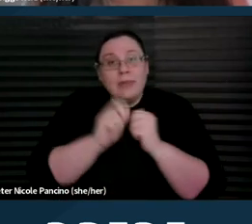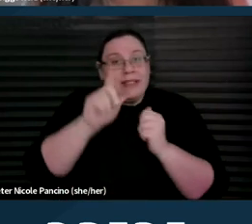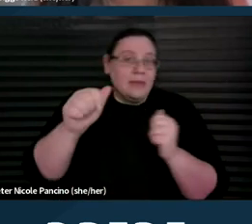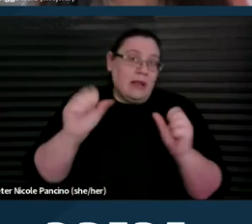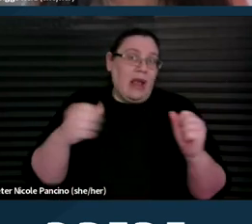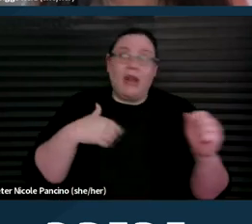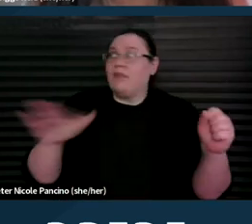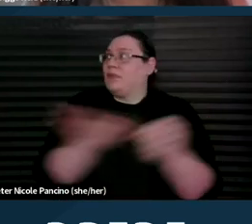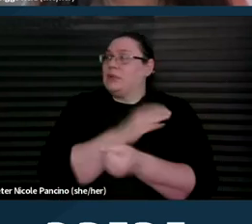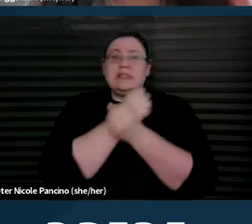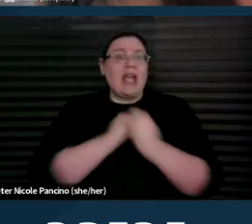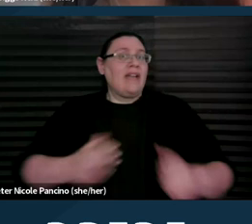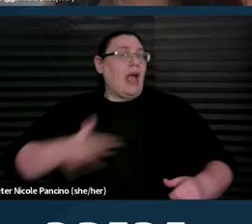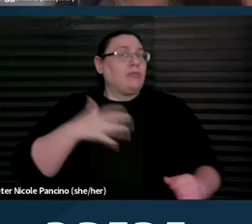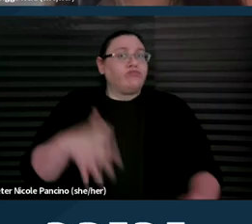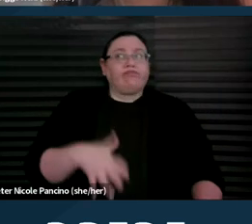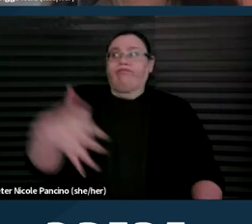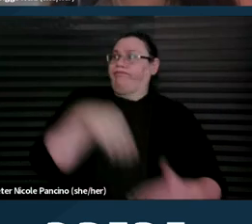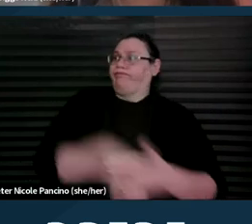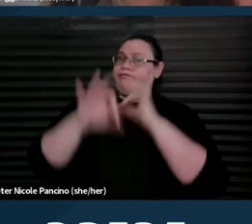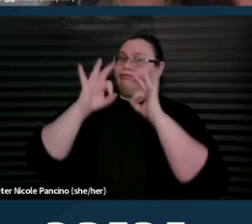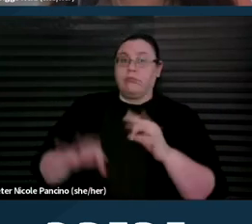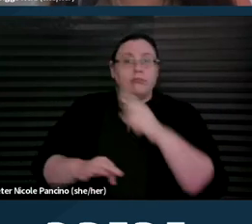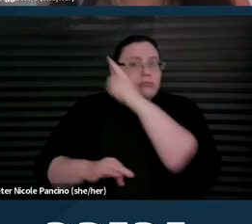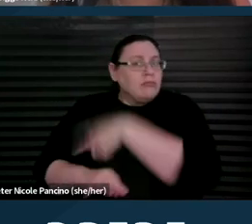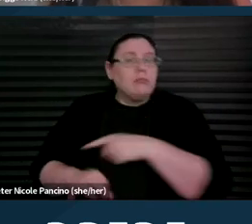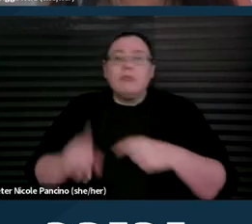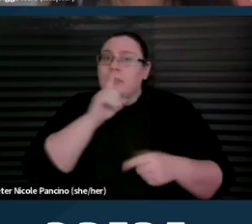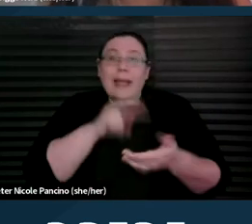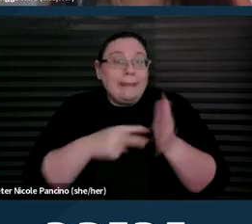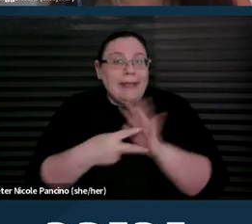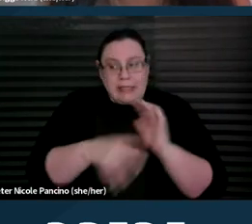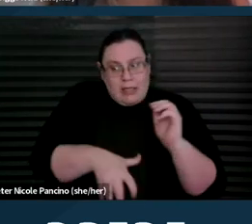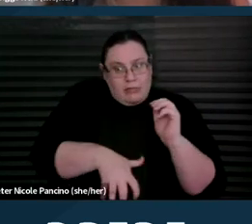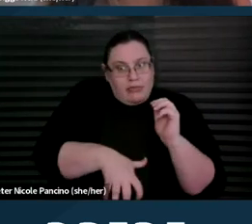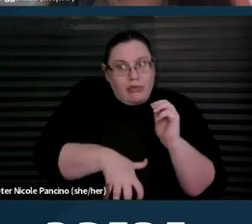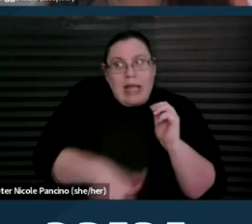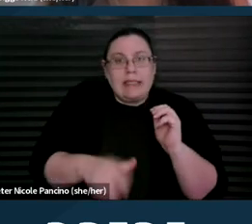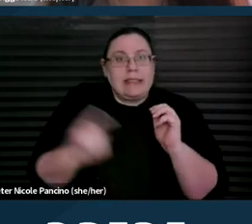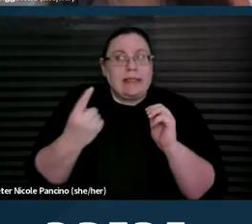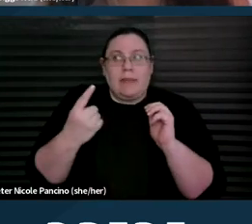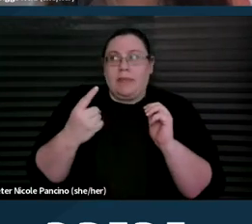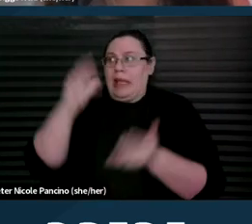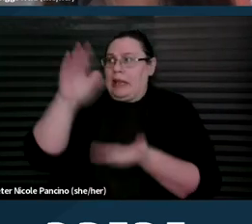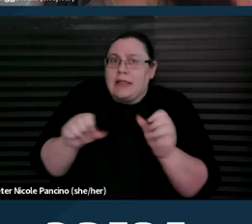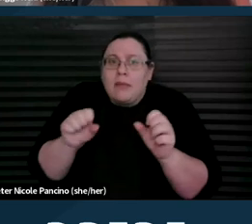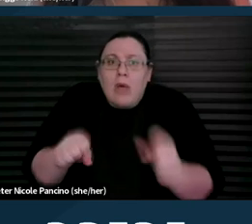and happy pregnancies, and this slide is not meant to imply that pregnancy is less desirable or possible with people with disabilities.